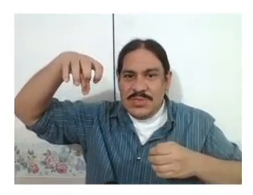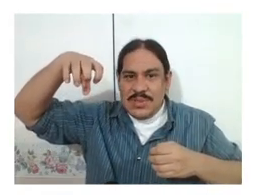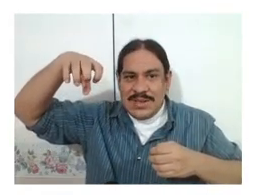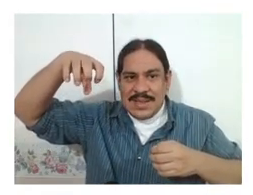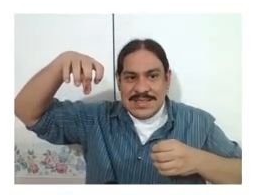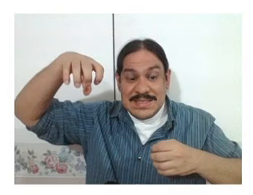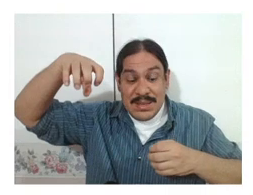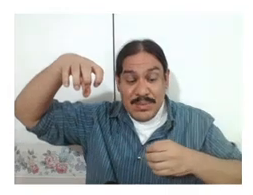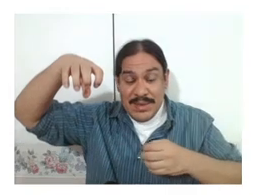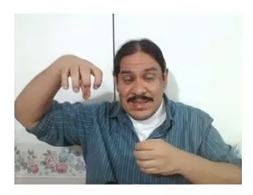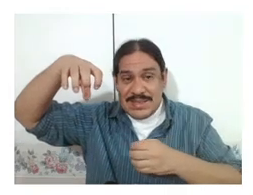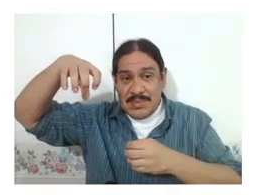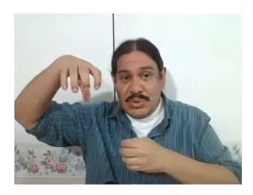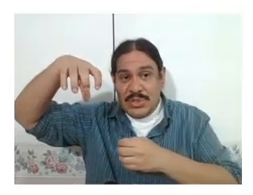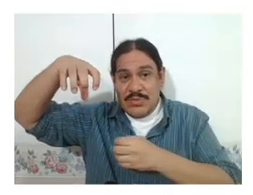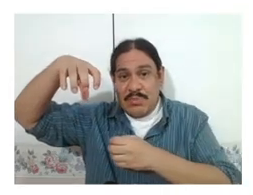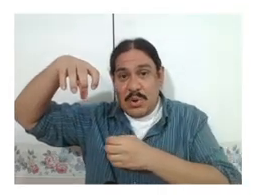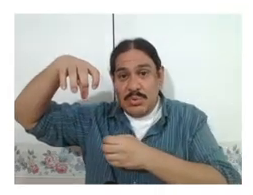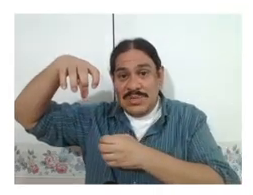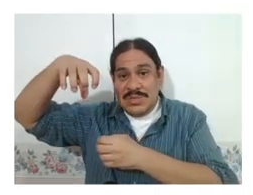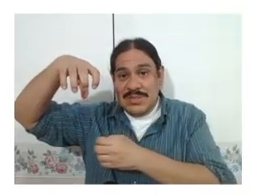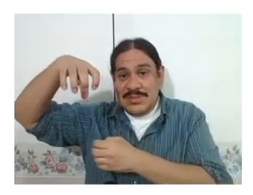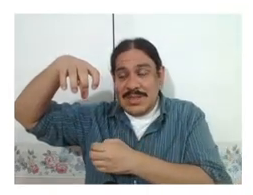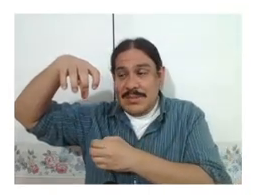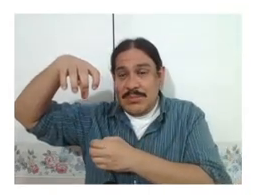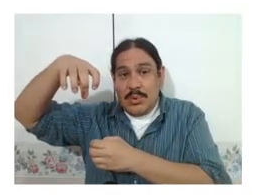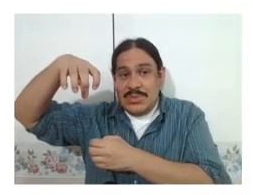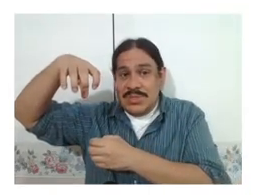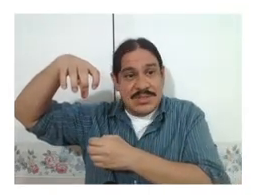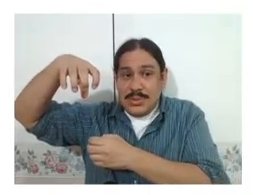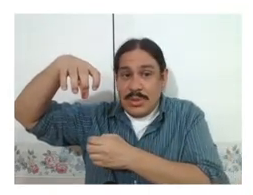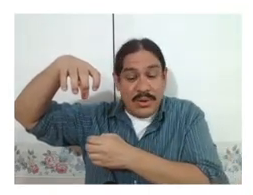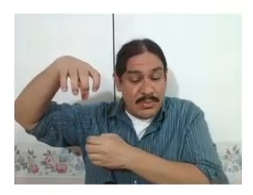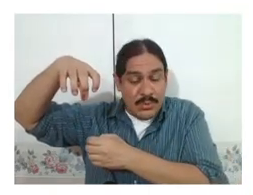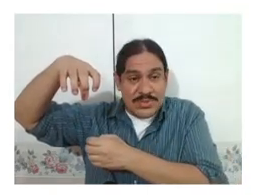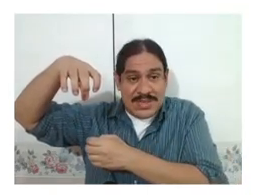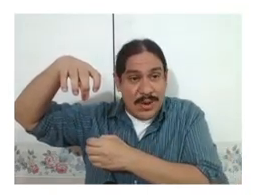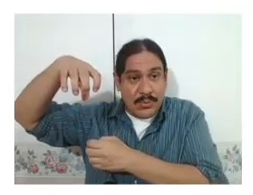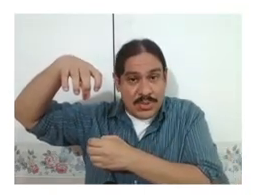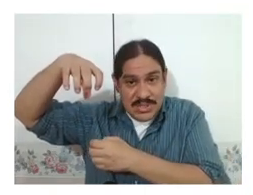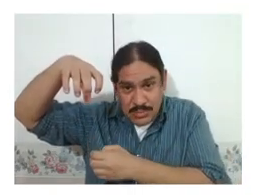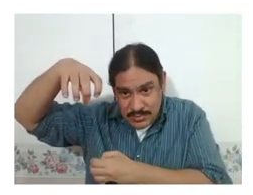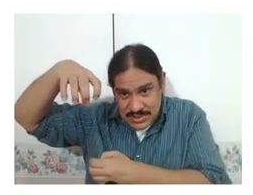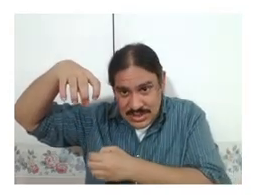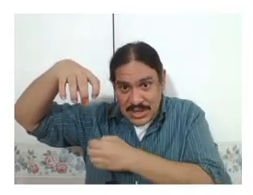one assimilates the motion of 'post' so that 'post' no longer moves